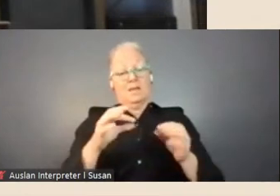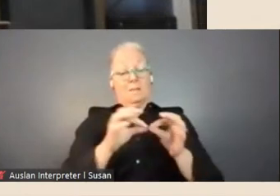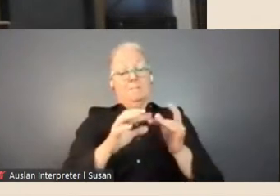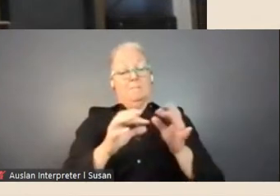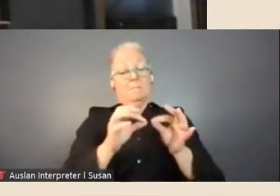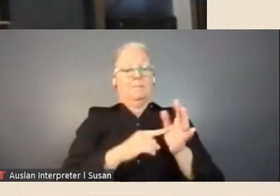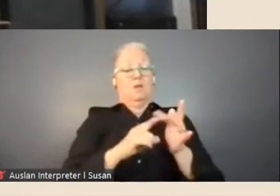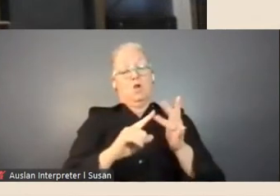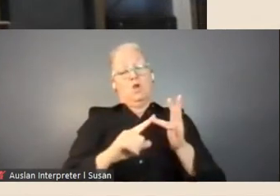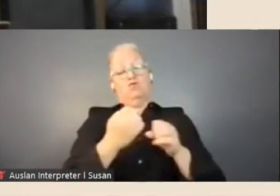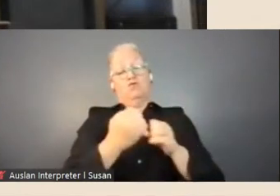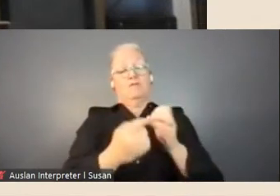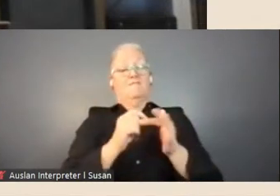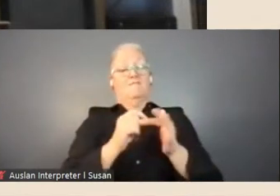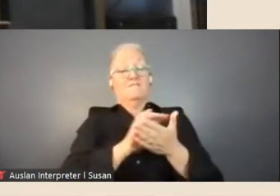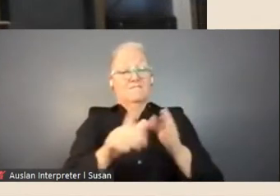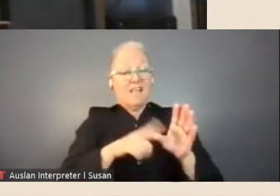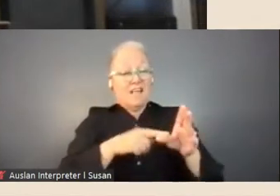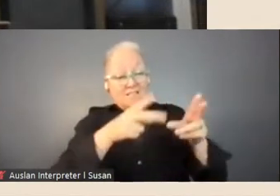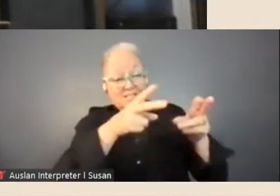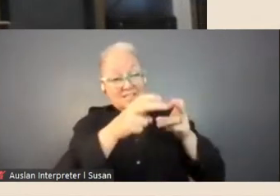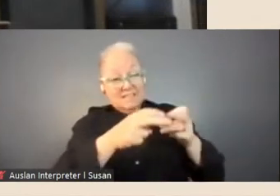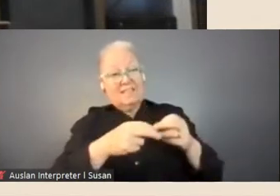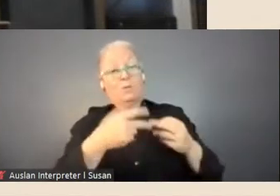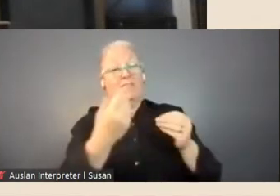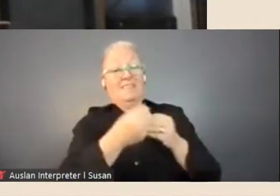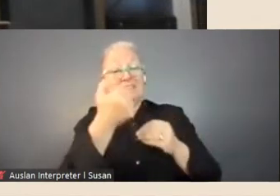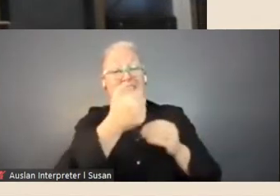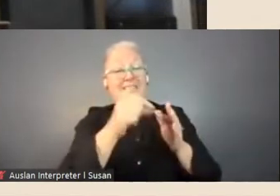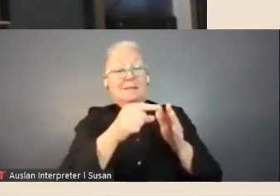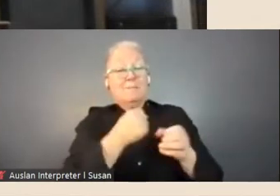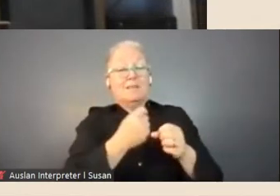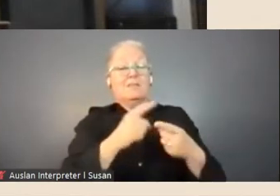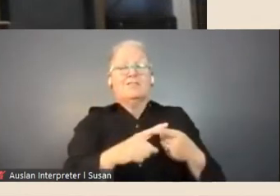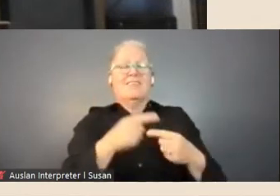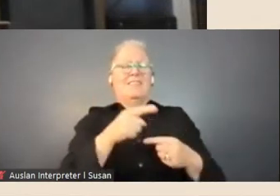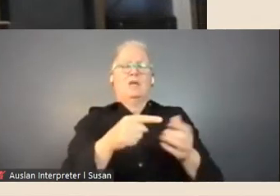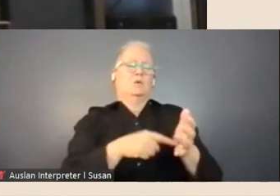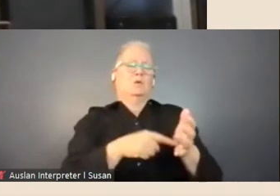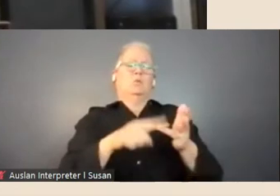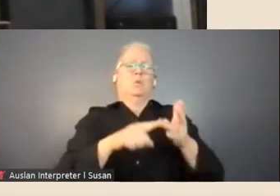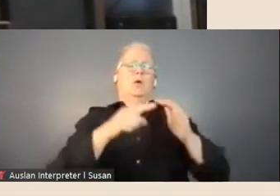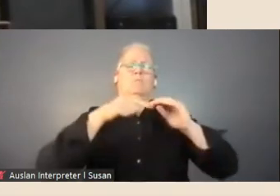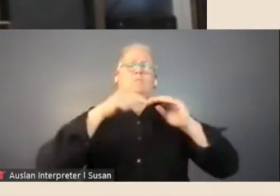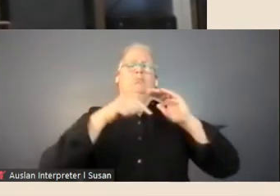single work, because that's just too specific in a way and we're not looking for that level of detail